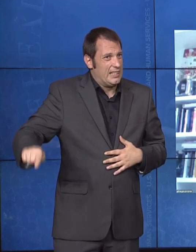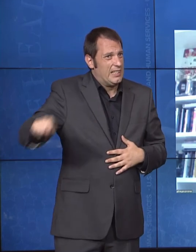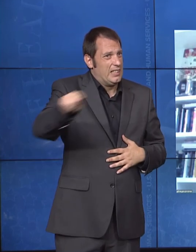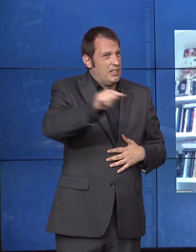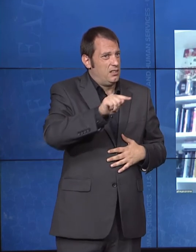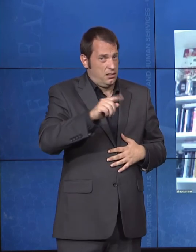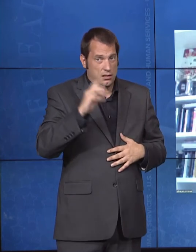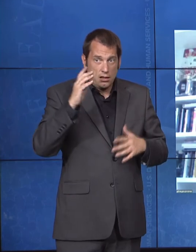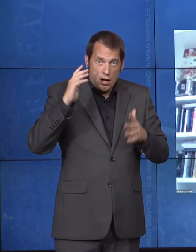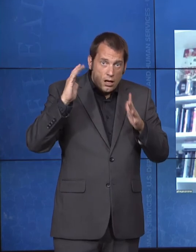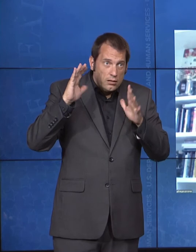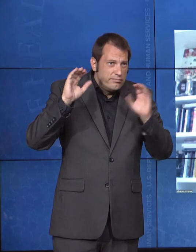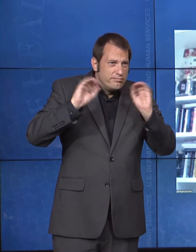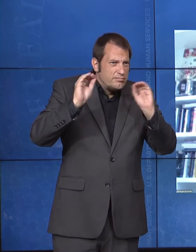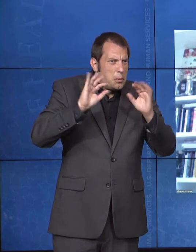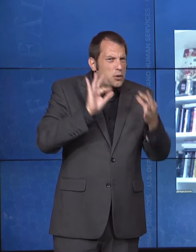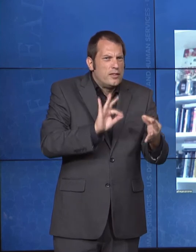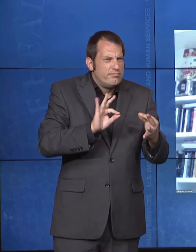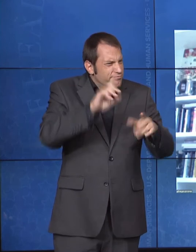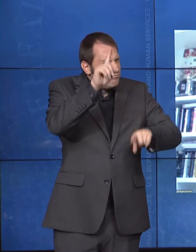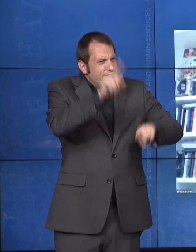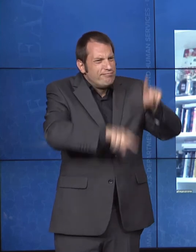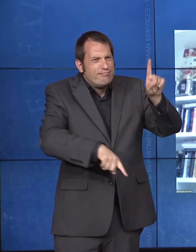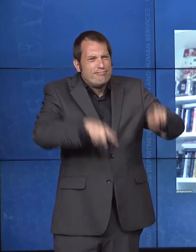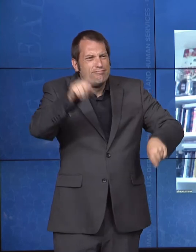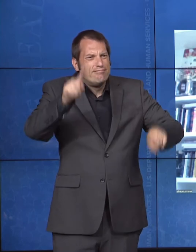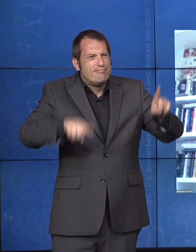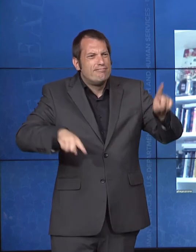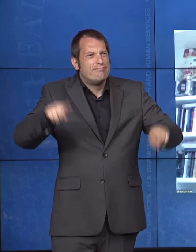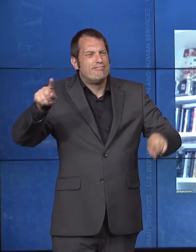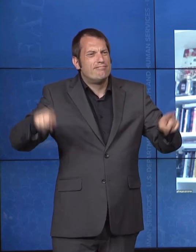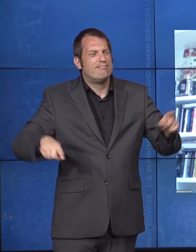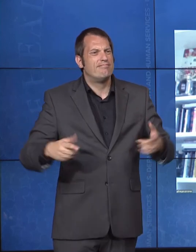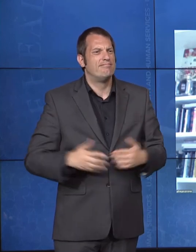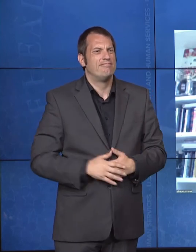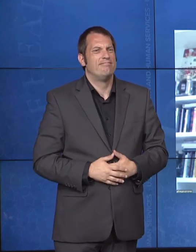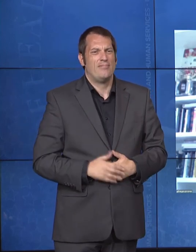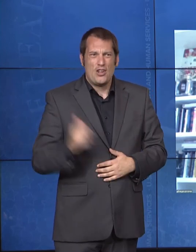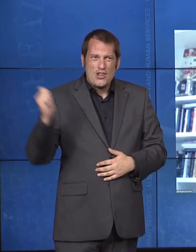And even their level of utility doesn't matter. We're all equal. And I want to see this cultural